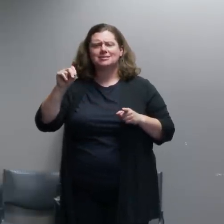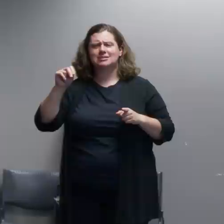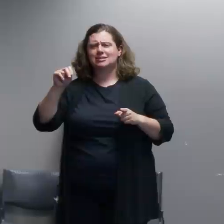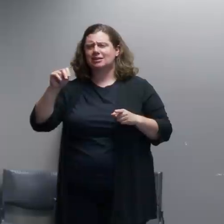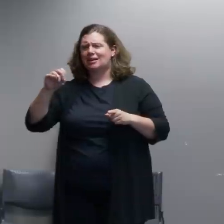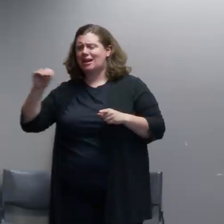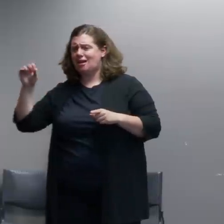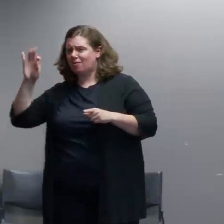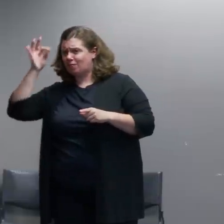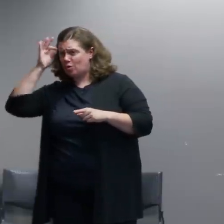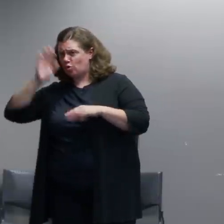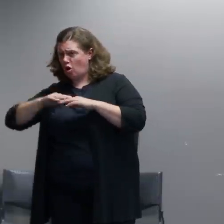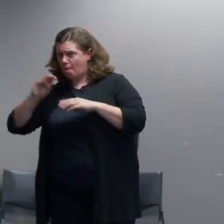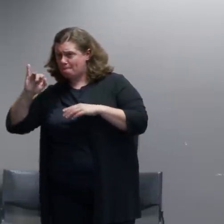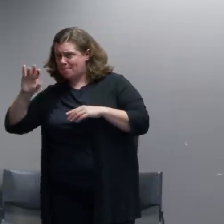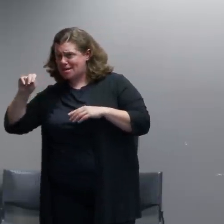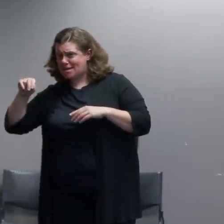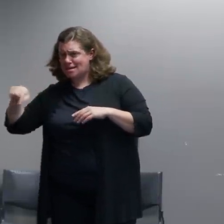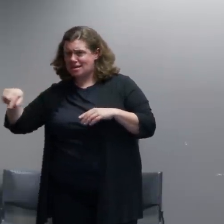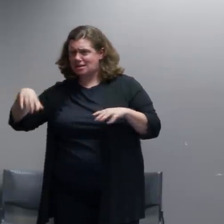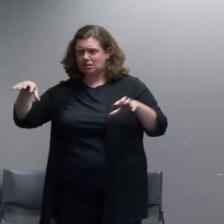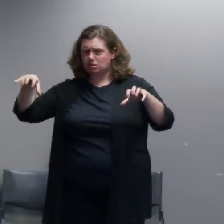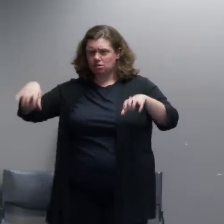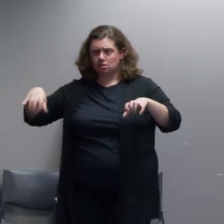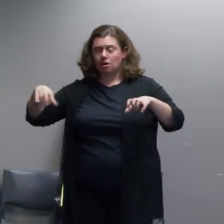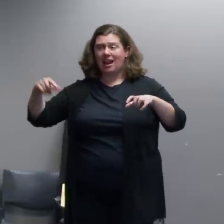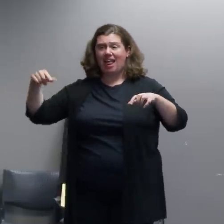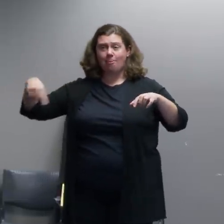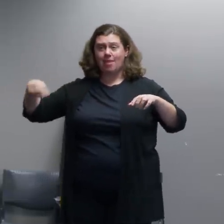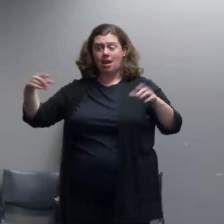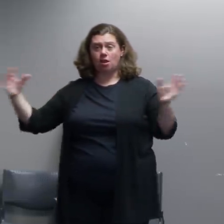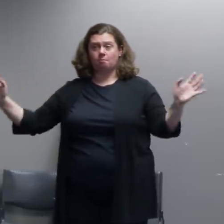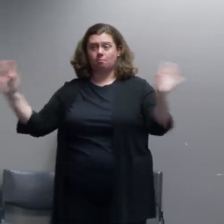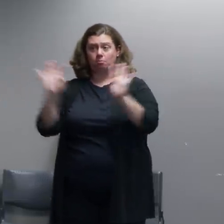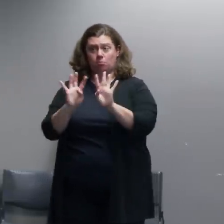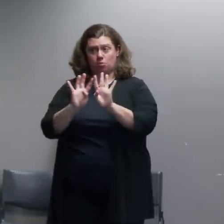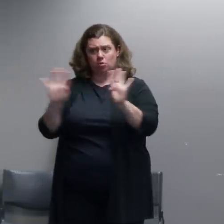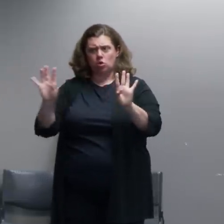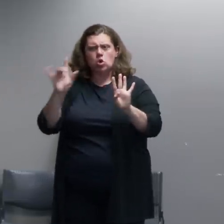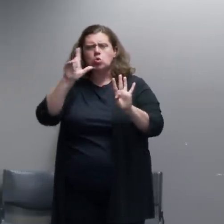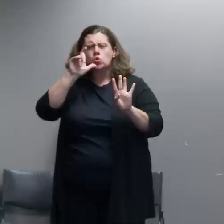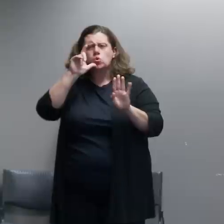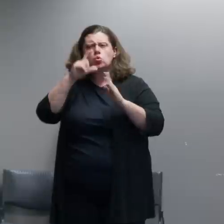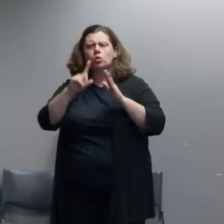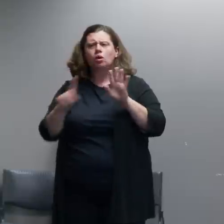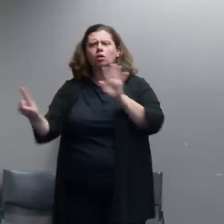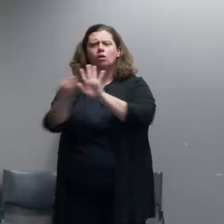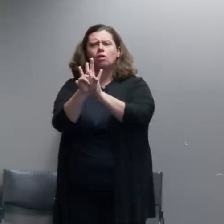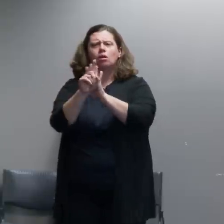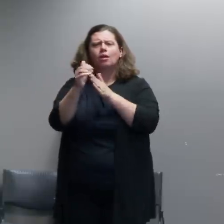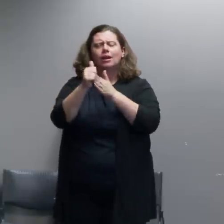and federal law enforcement sort of together in one line. Who's in charge in that situation? A: We're in charge of our assets and